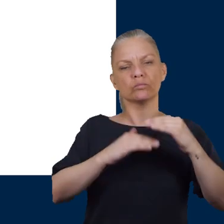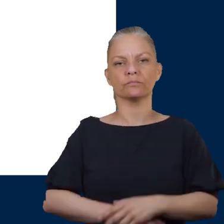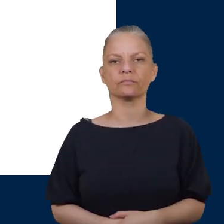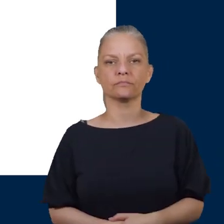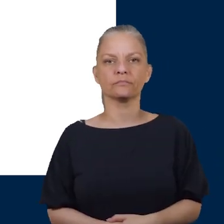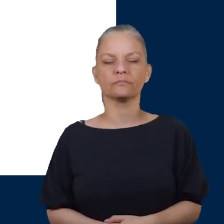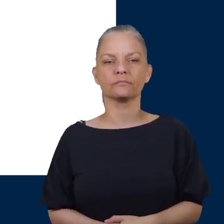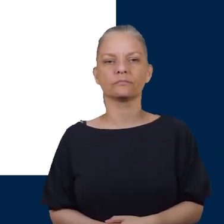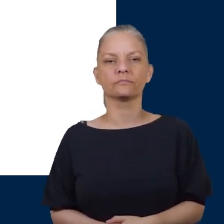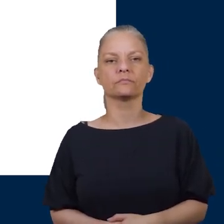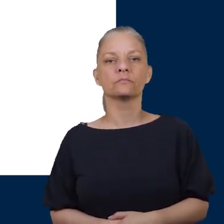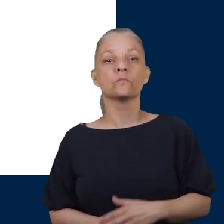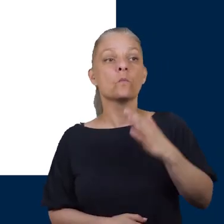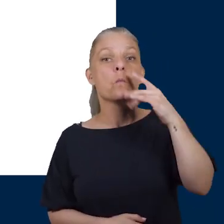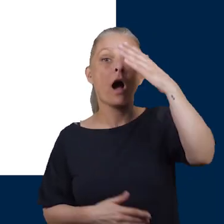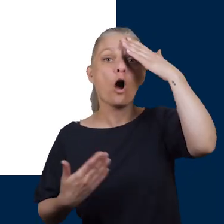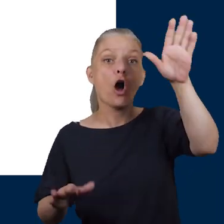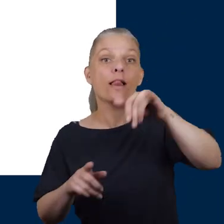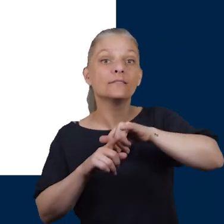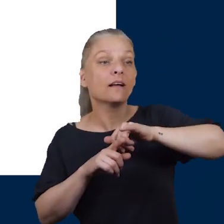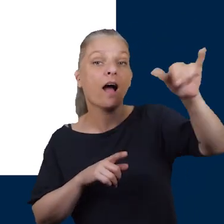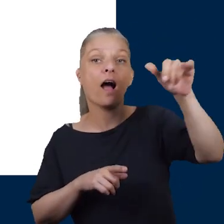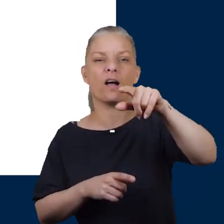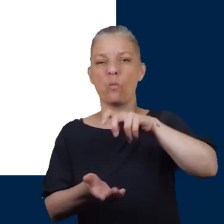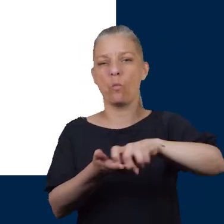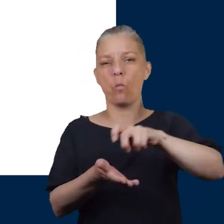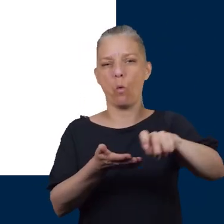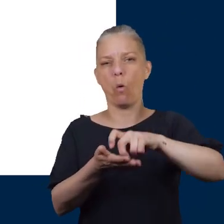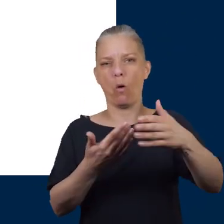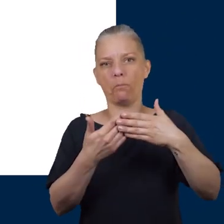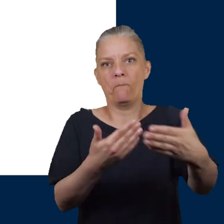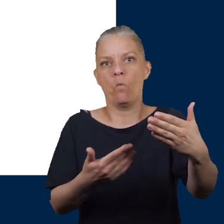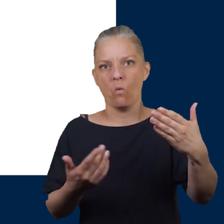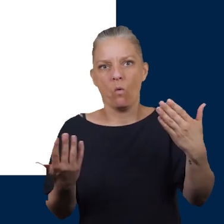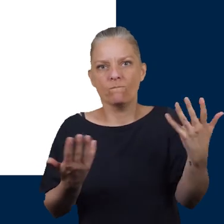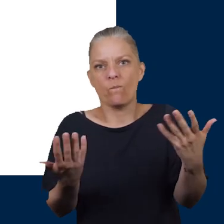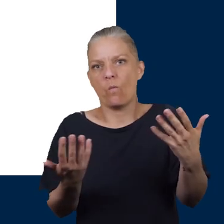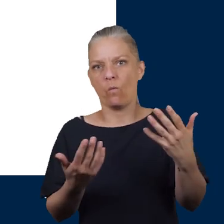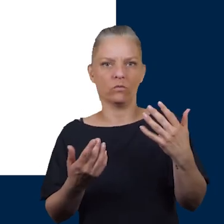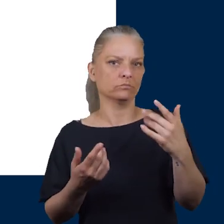When you're going on holiday you might be walking more often than you normally would as you might want to investigate the area.